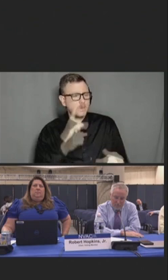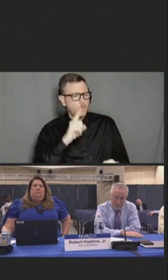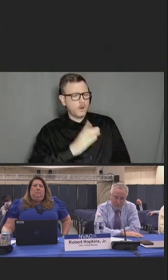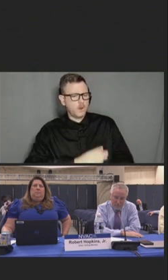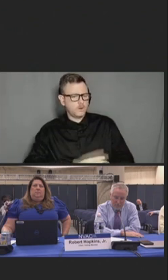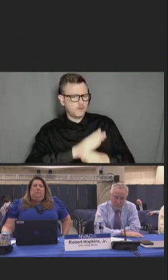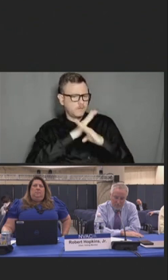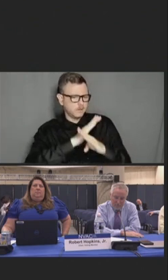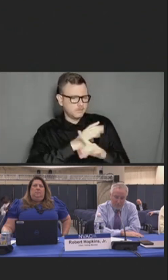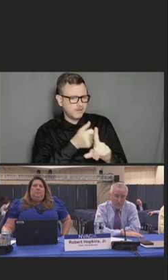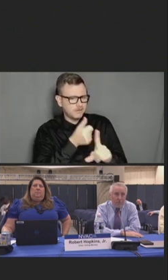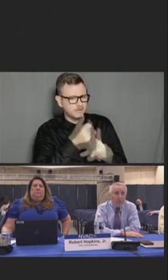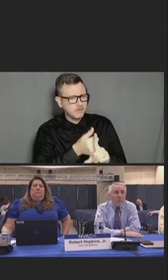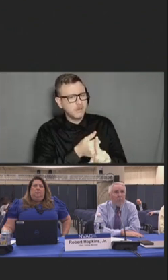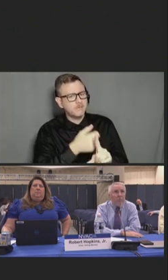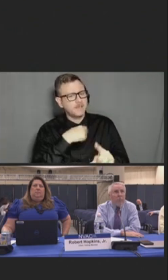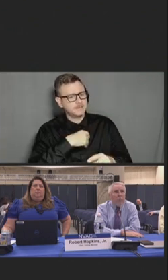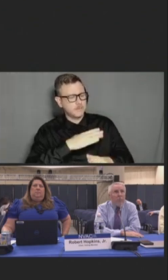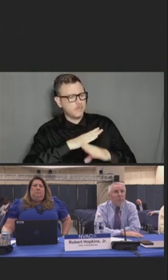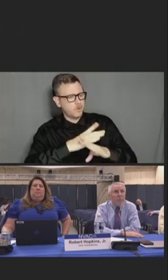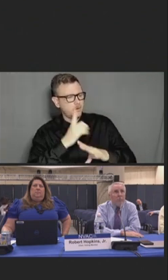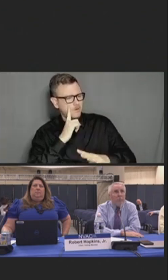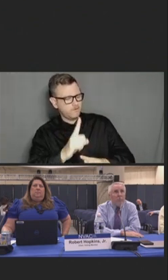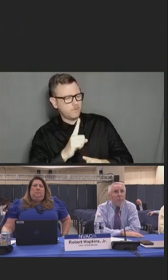Next slide, please.